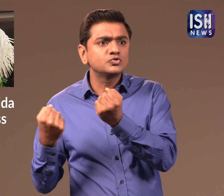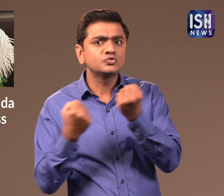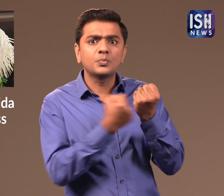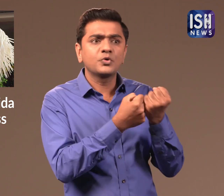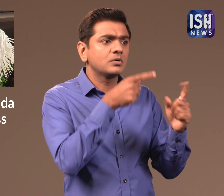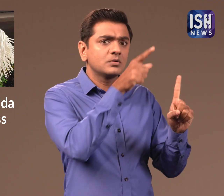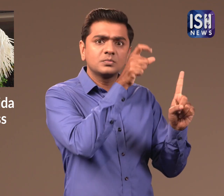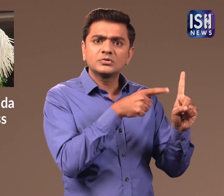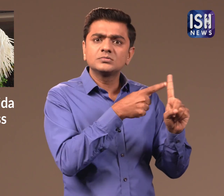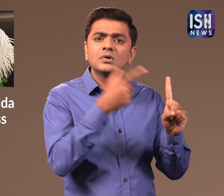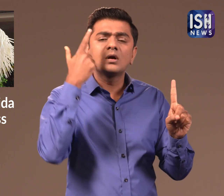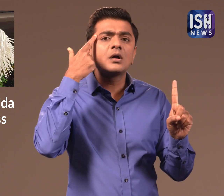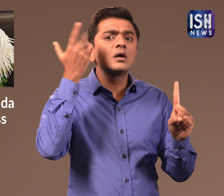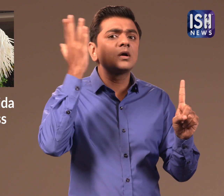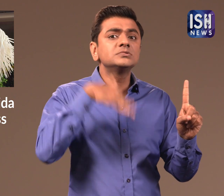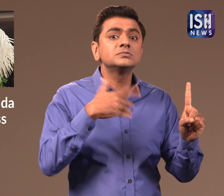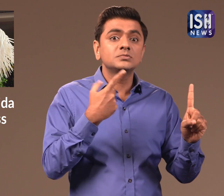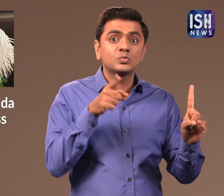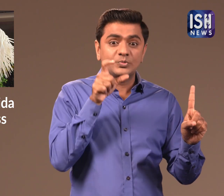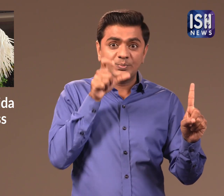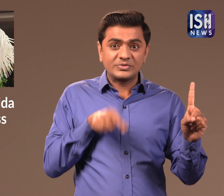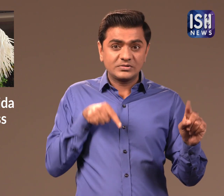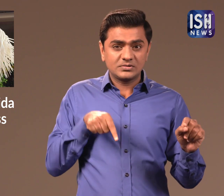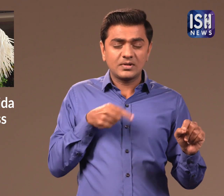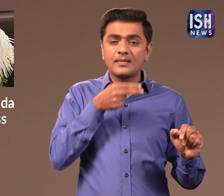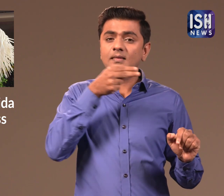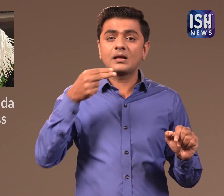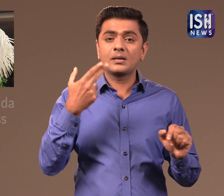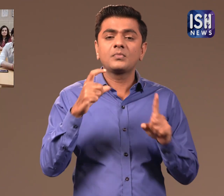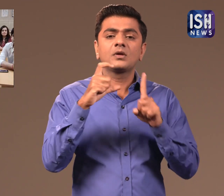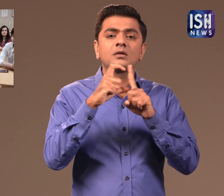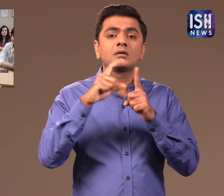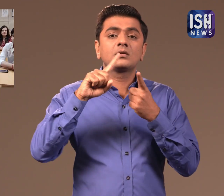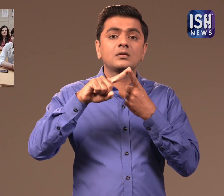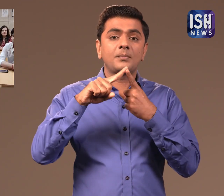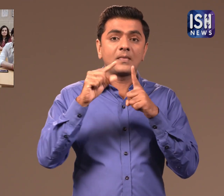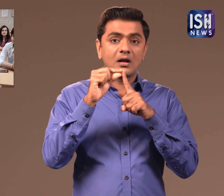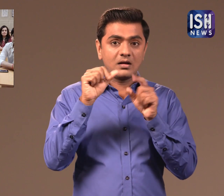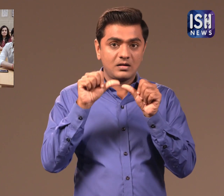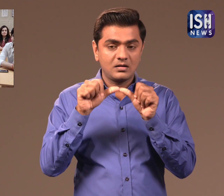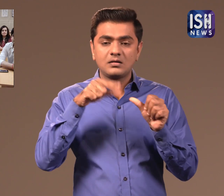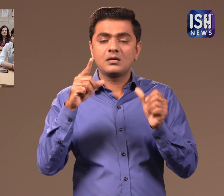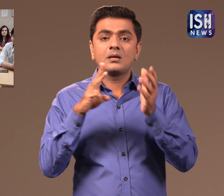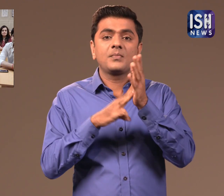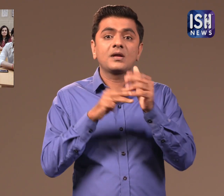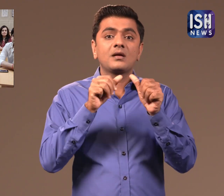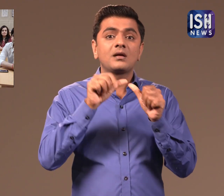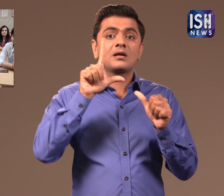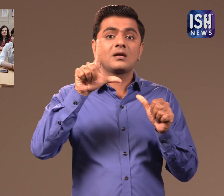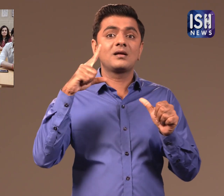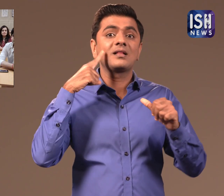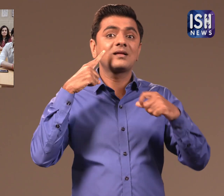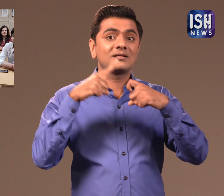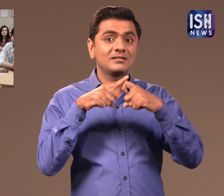with the support of Deepa Malik.